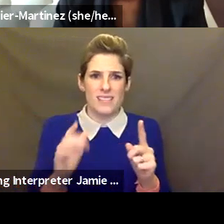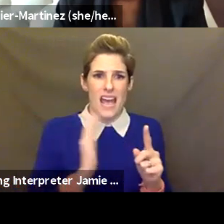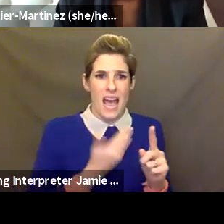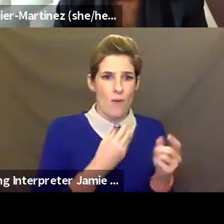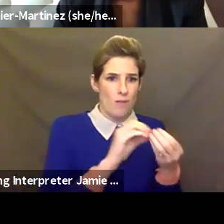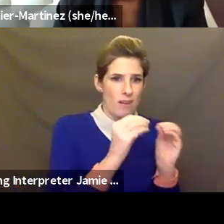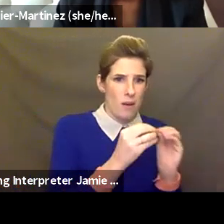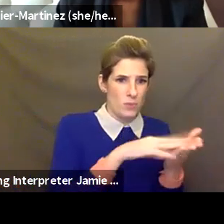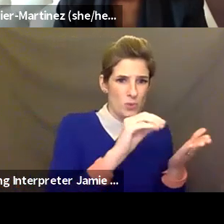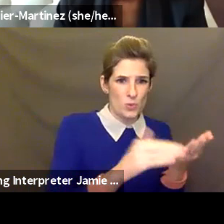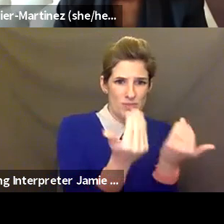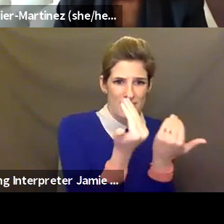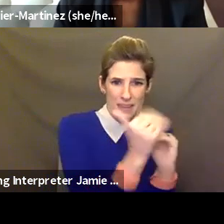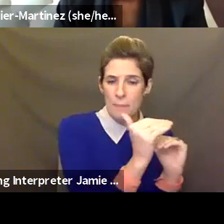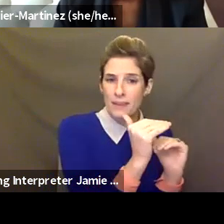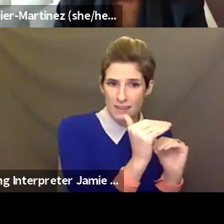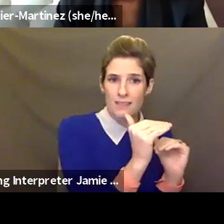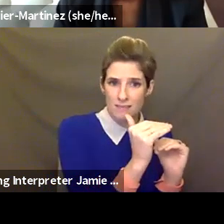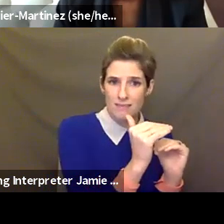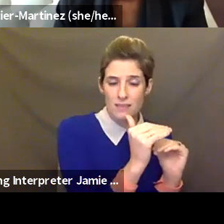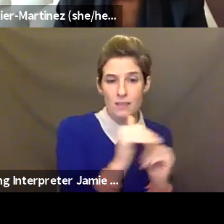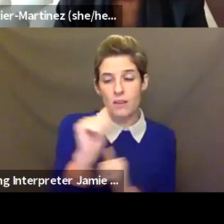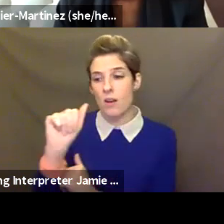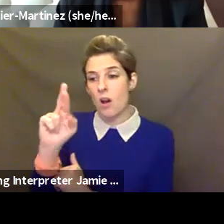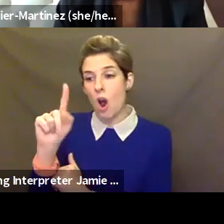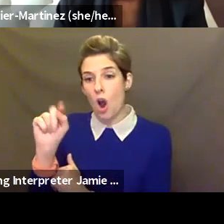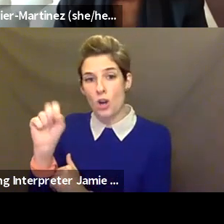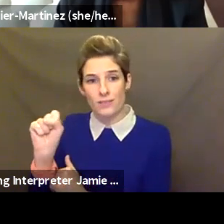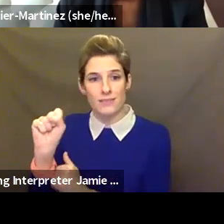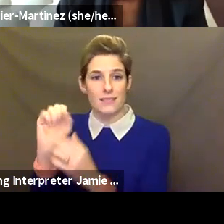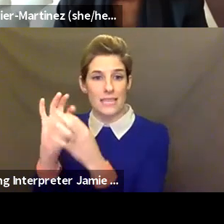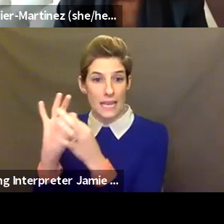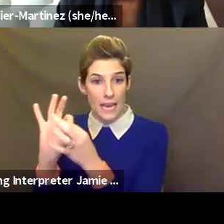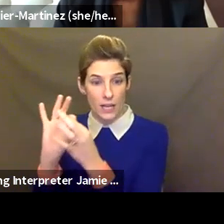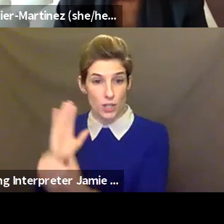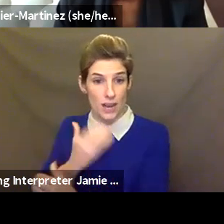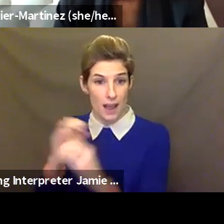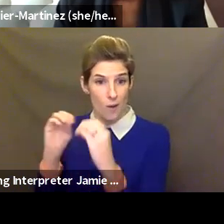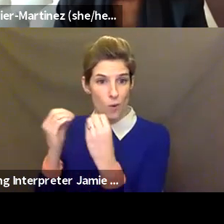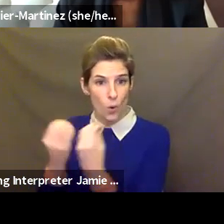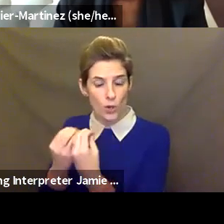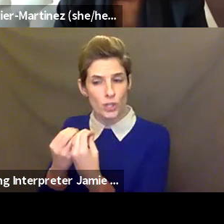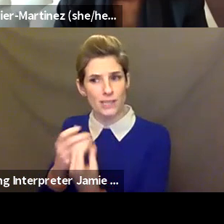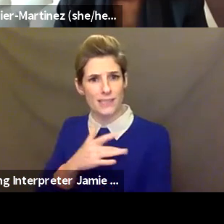school building. And I know when ArtsConnection has worked with Adobe, it's usually been in a computer lab that a school